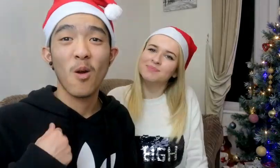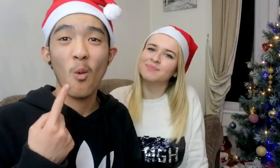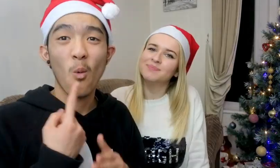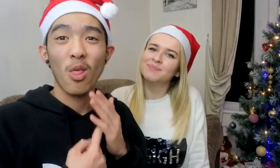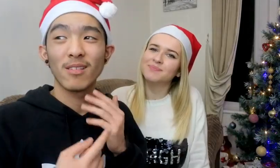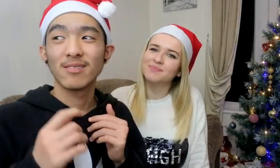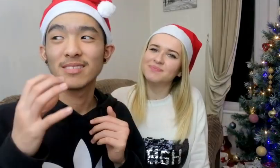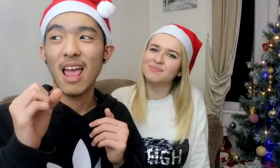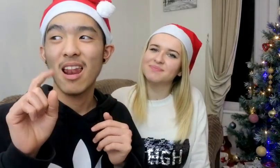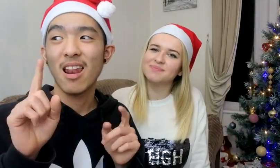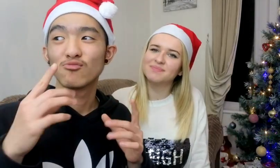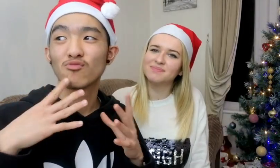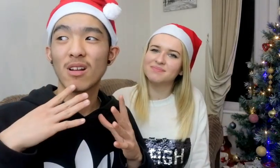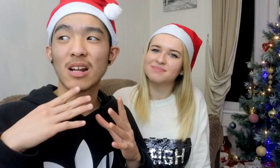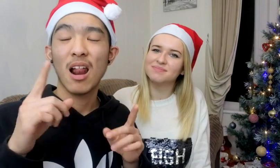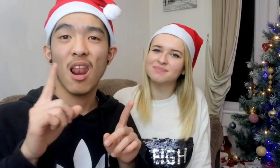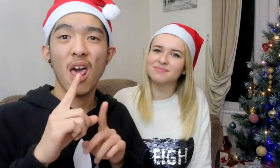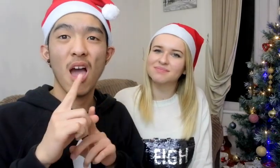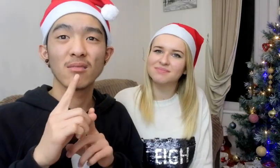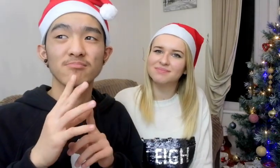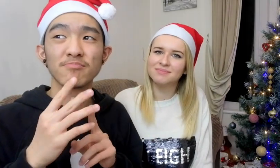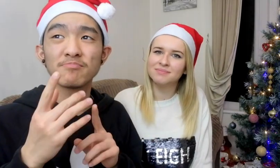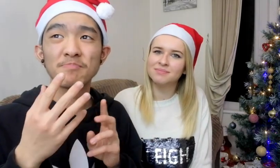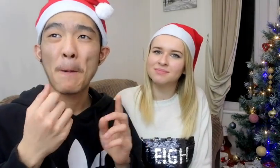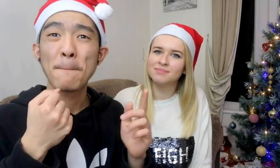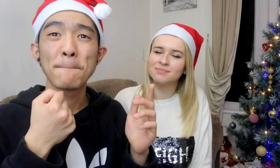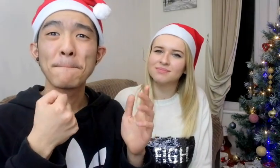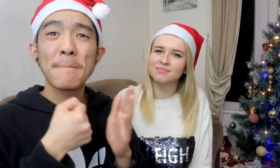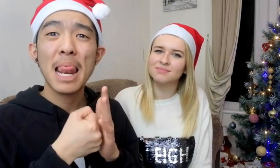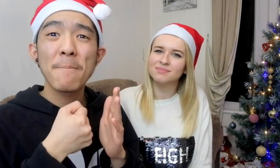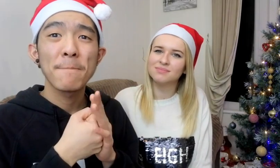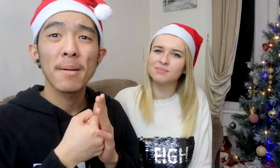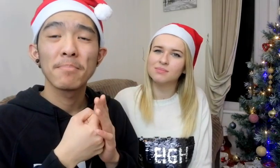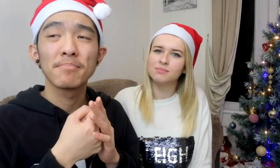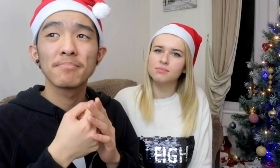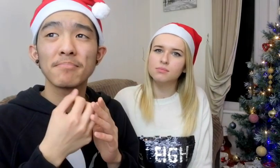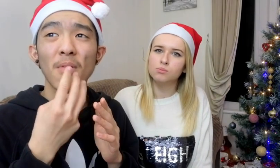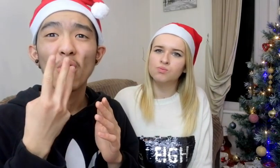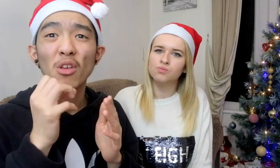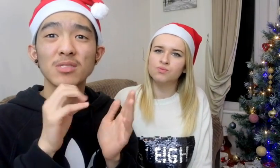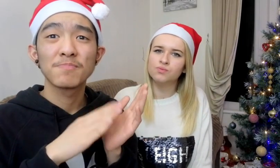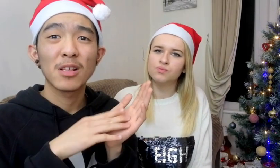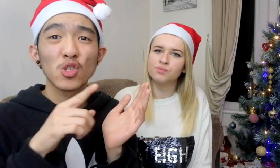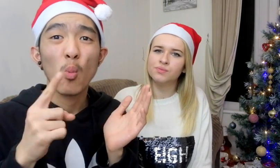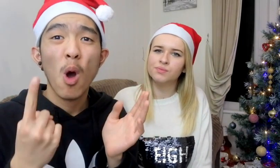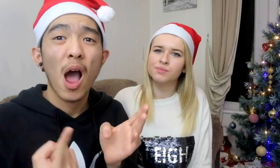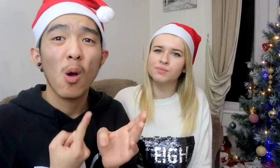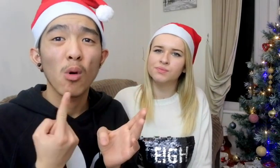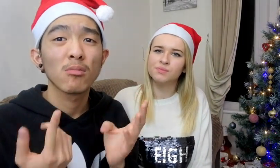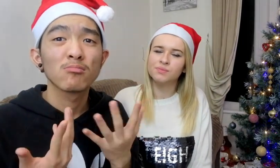I've only get ready like maximum 30 minutes to 1 hour